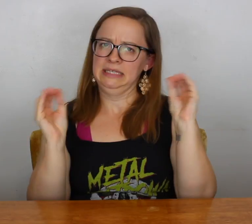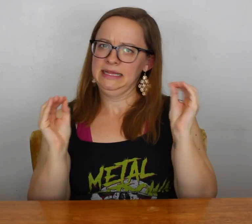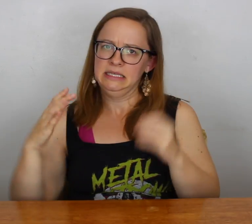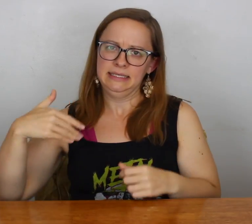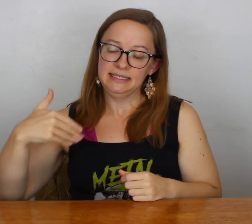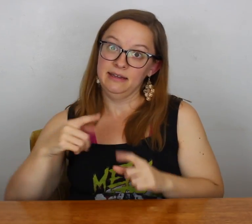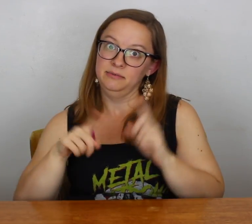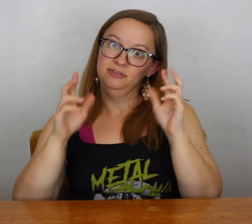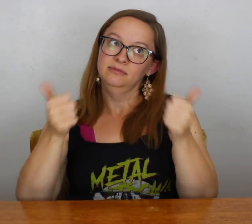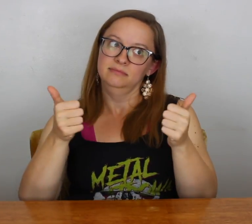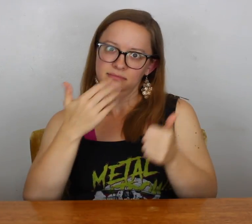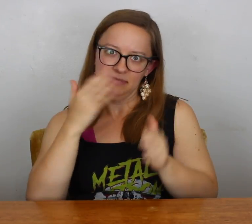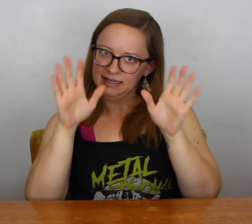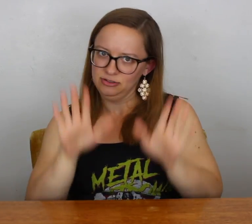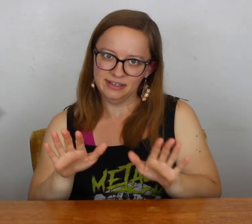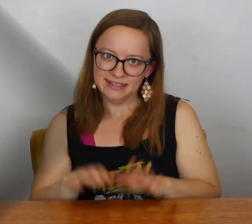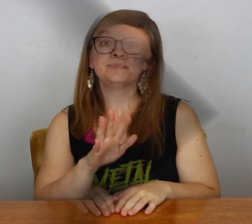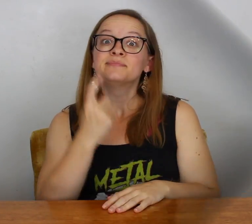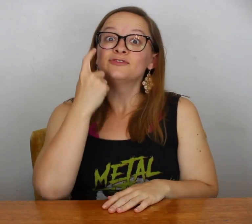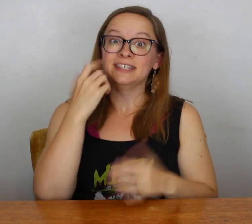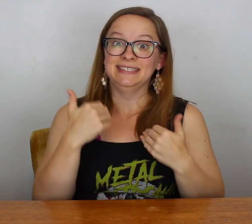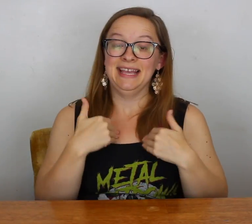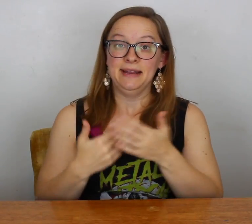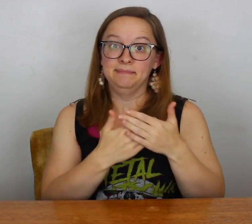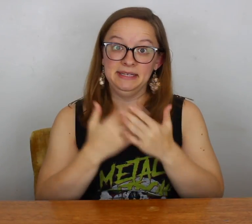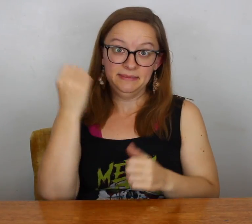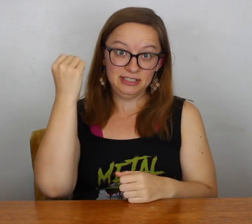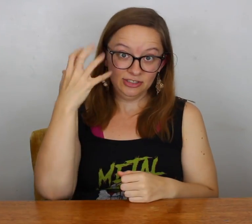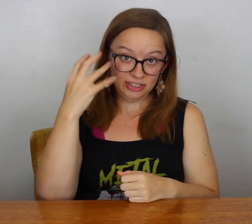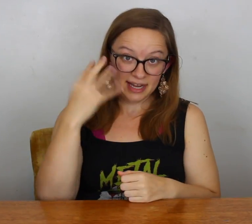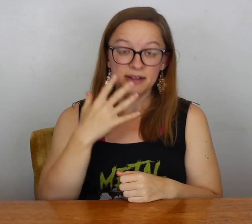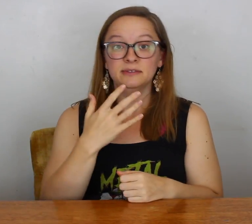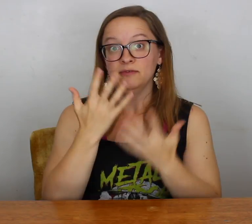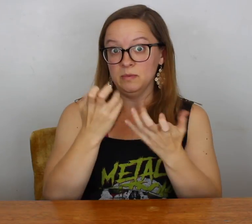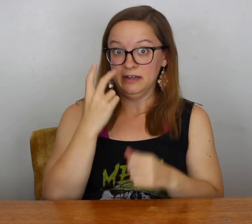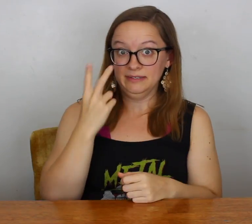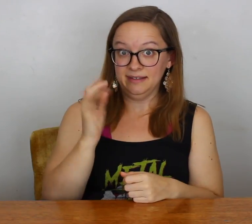They're not swollen or anything yet. Which is awesome. That's great. Just recently we had a baby shower.